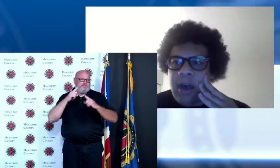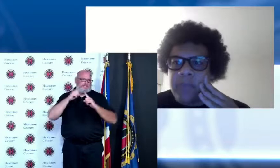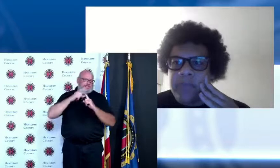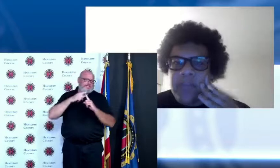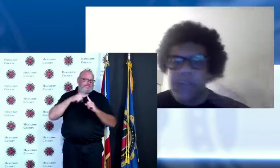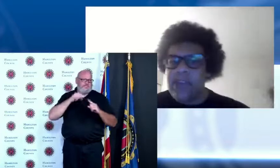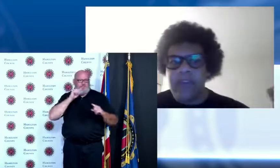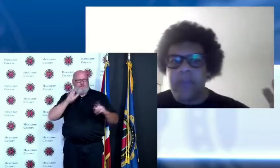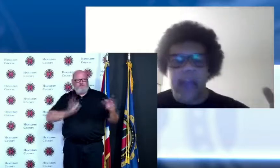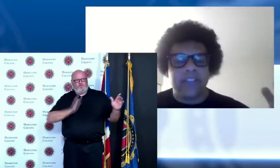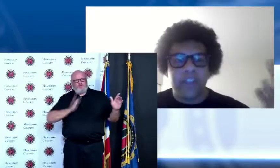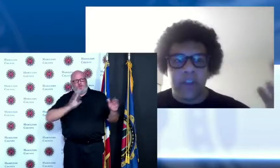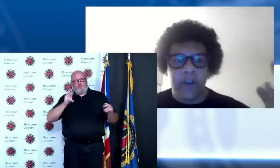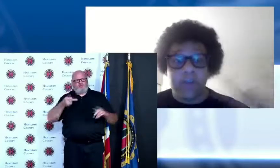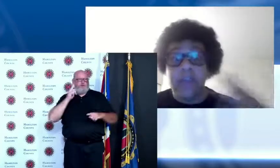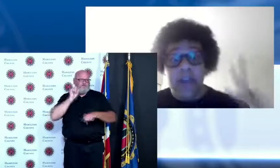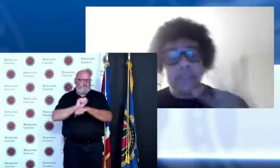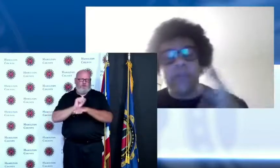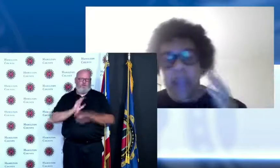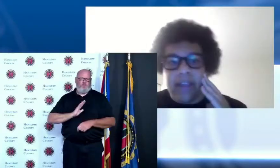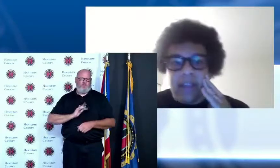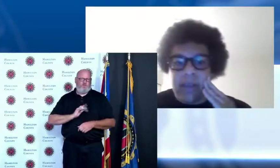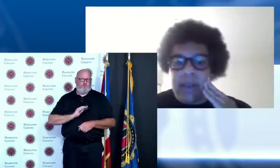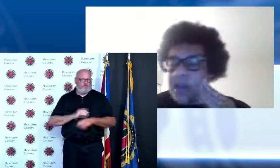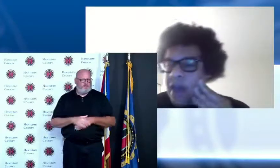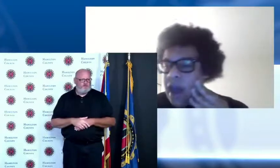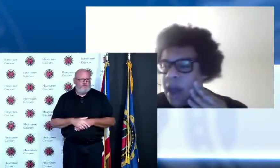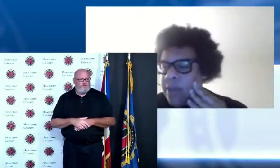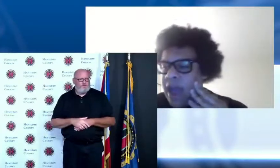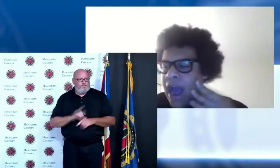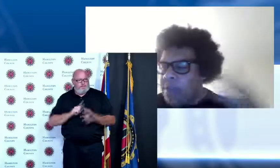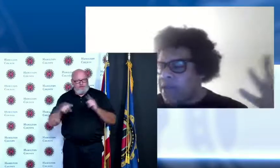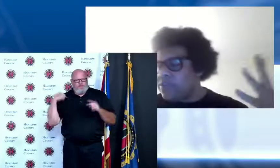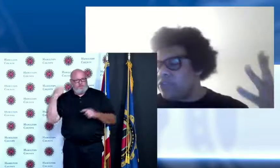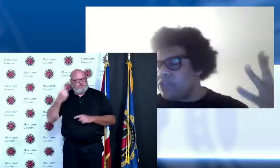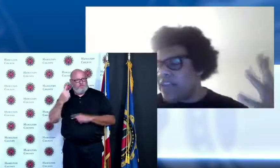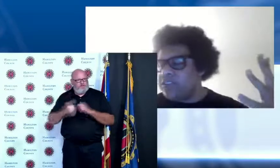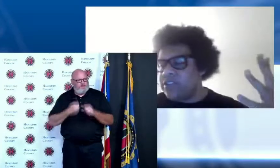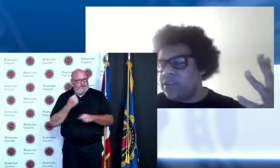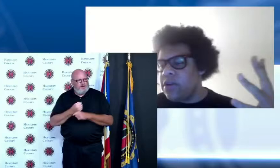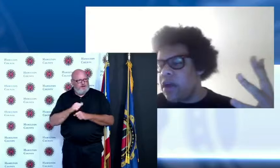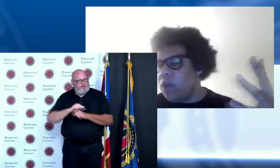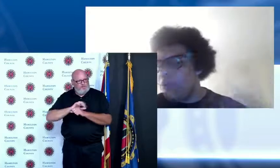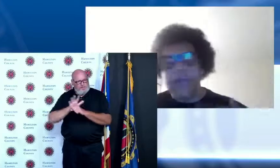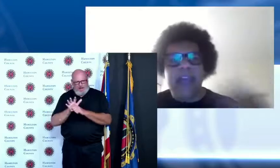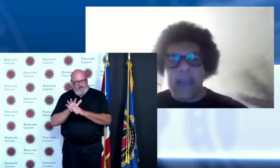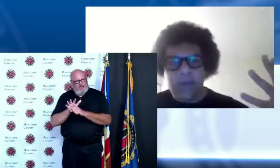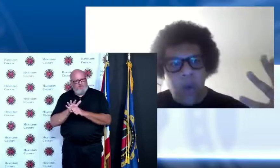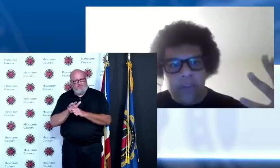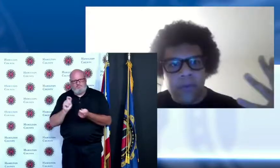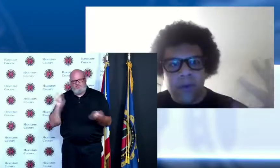in in the past year because of the pandemic how many of those changes will be kept going